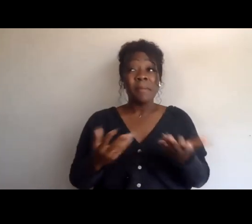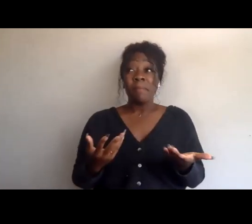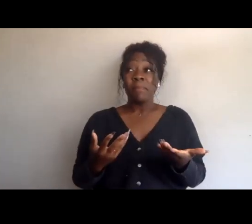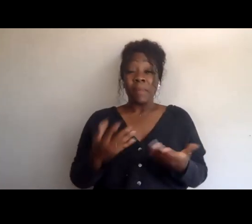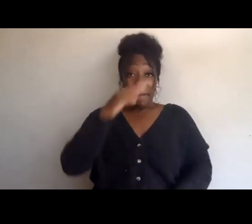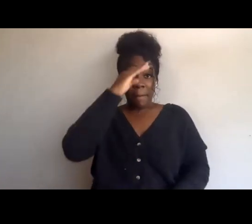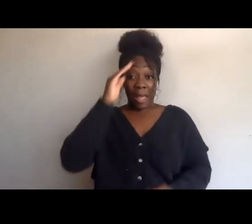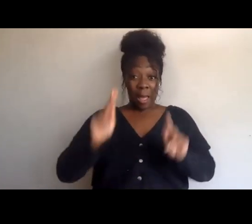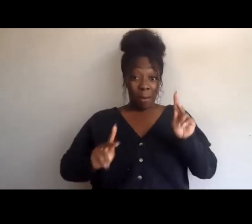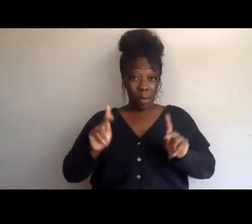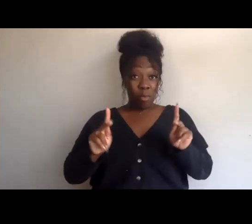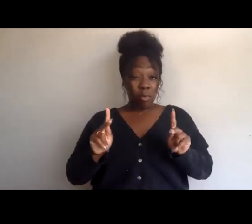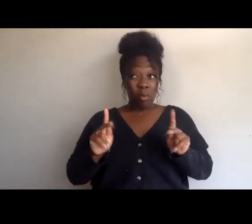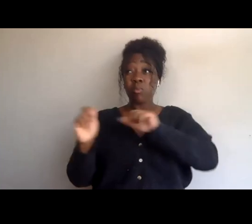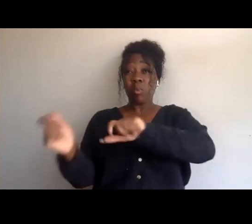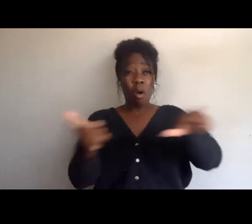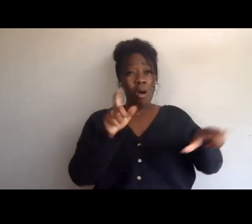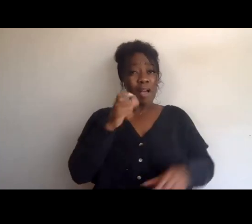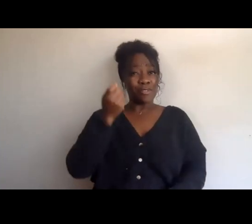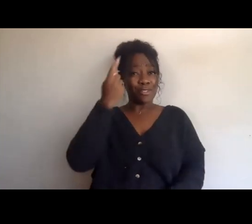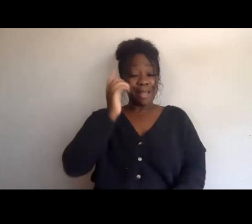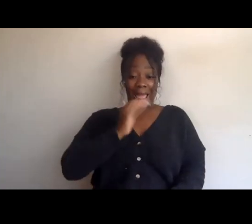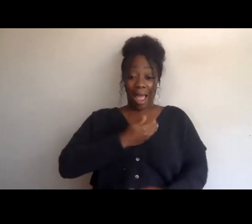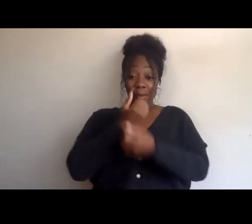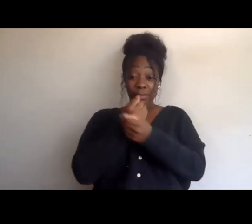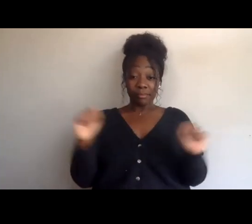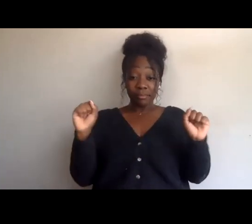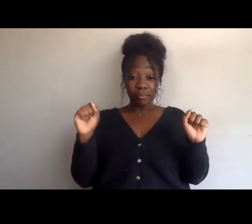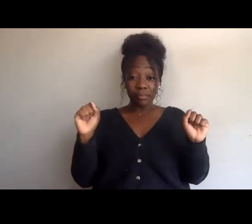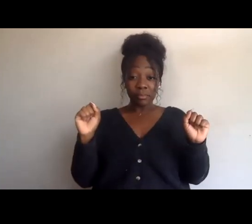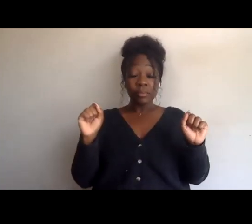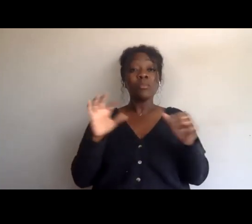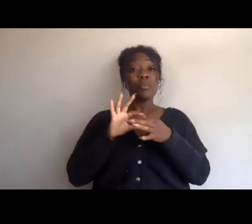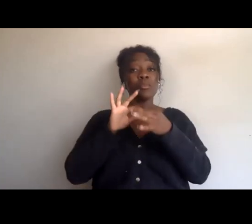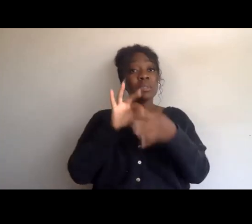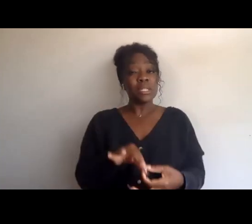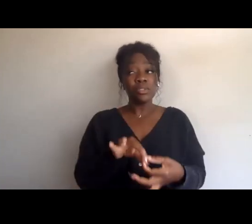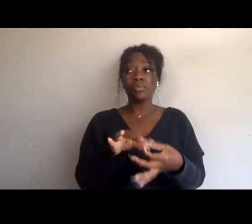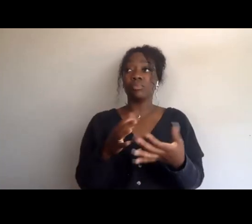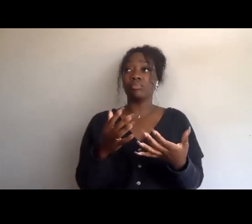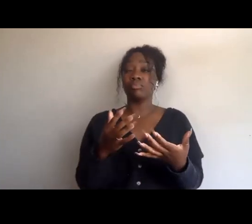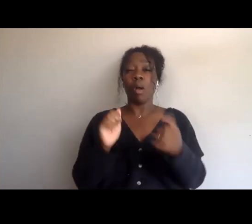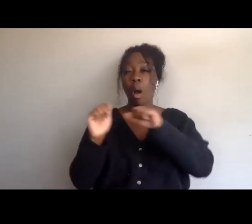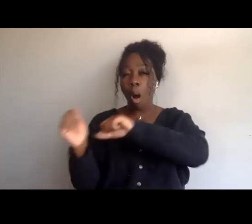that our liberation is tied to the liberation of all oppressed folks everywhere,